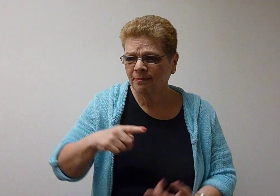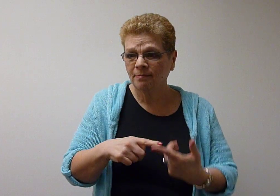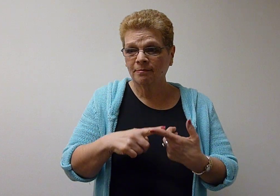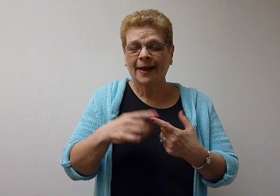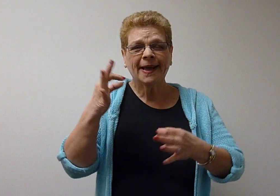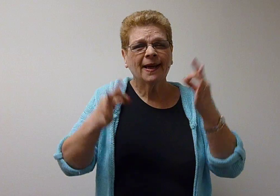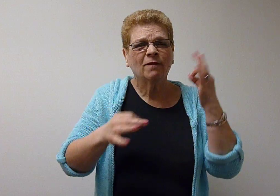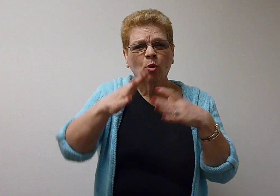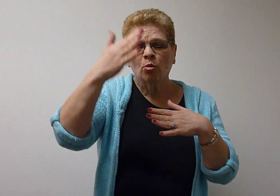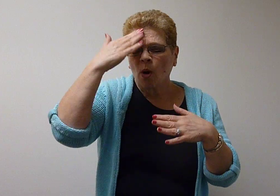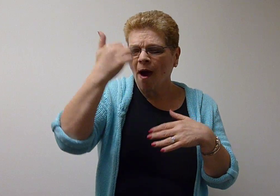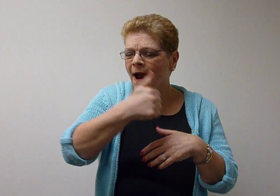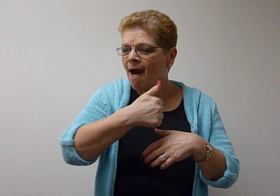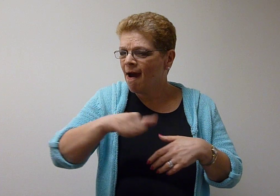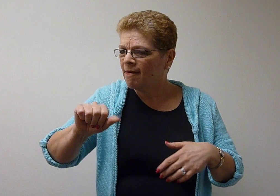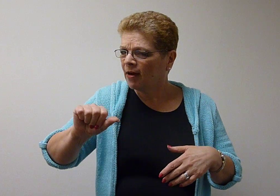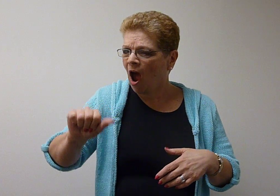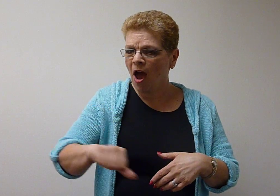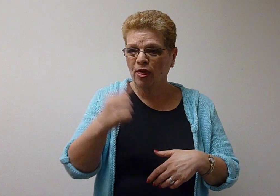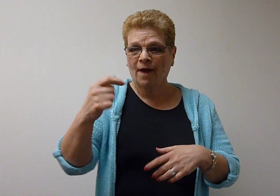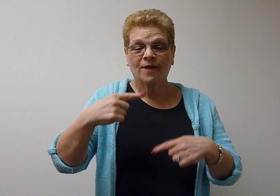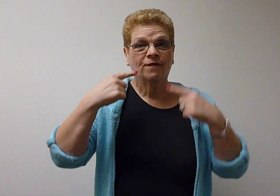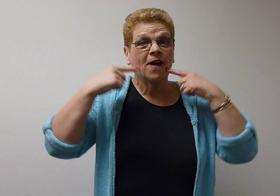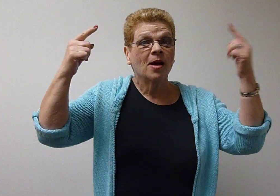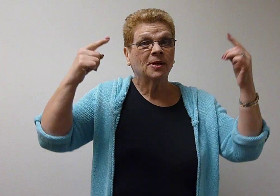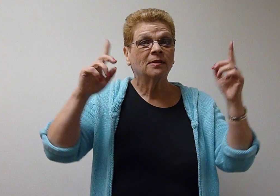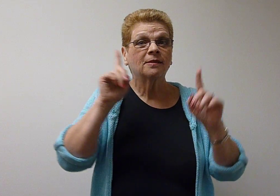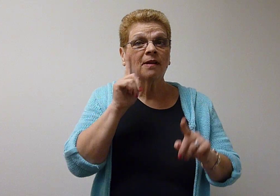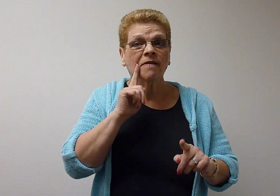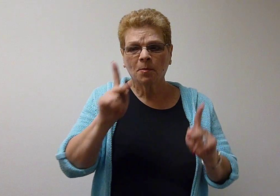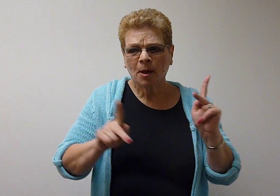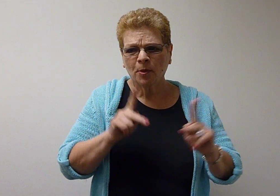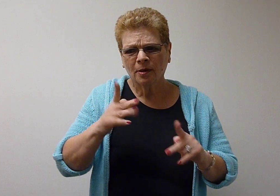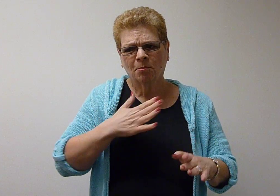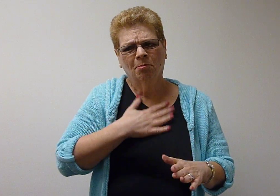If you know any other famous Deaf People,